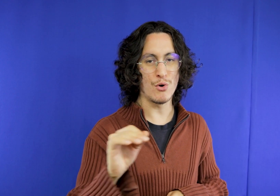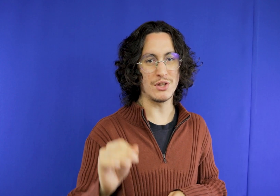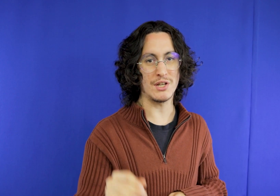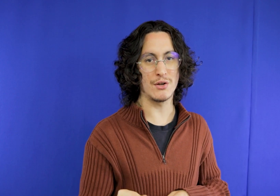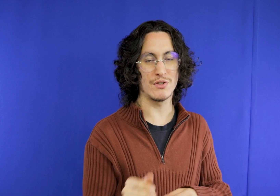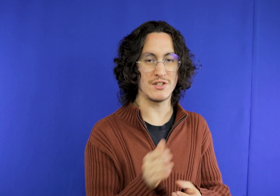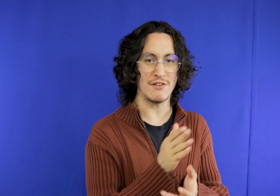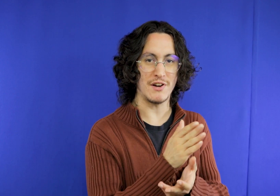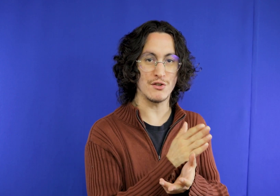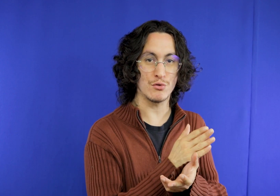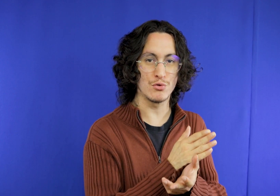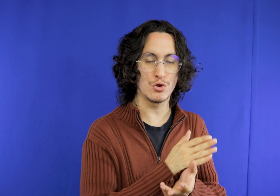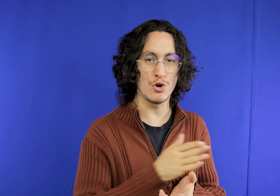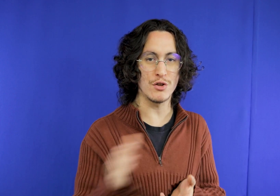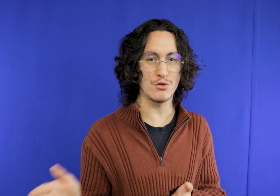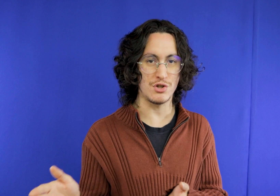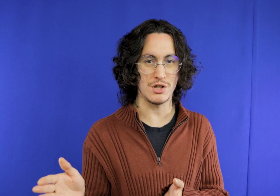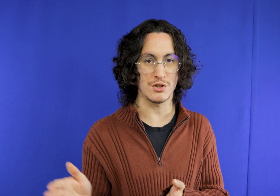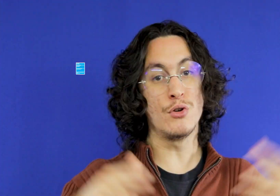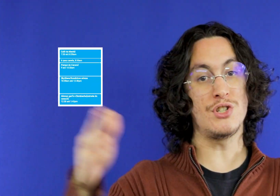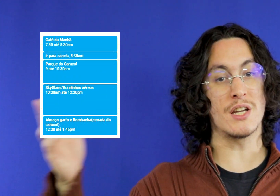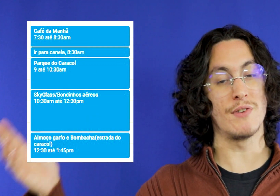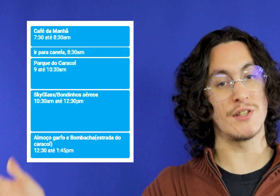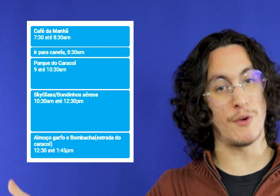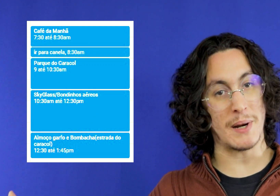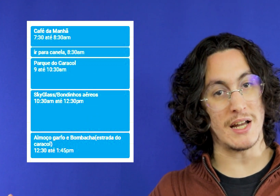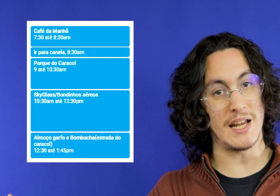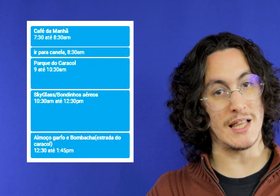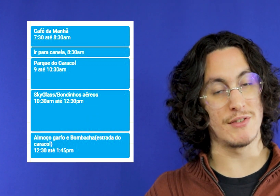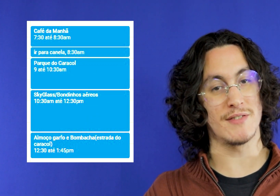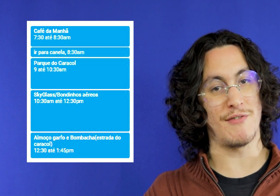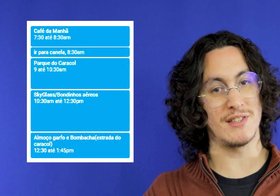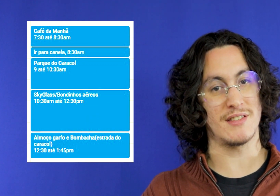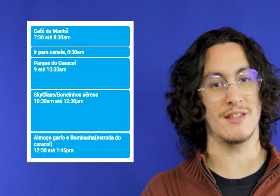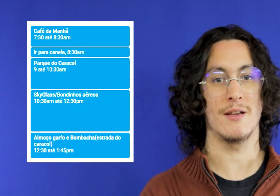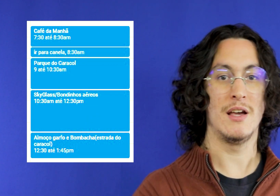a script you already do this with every day on the day you go to Canela you will make it